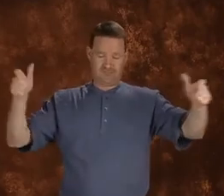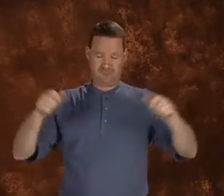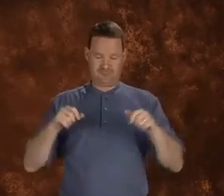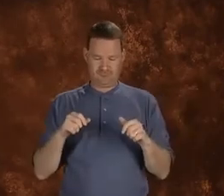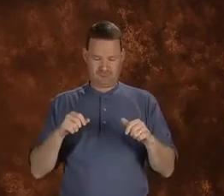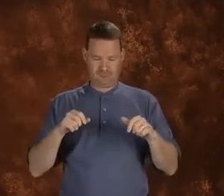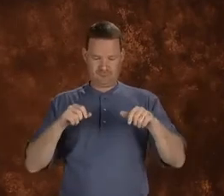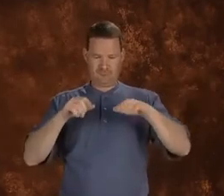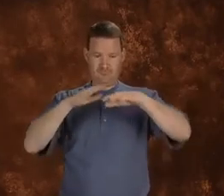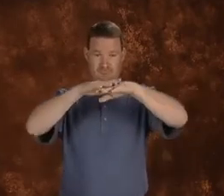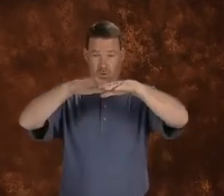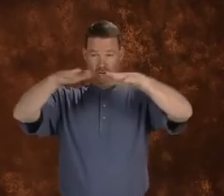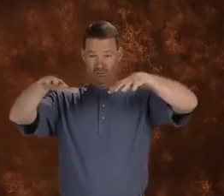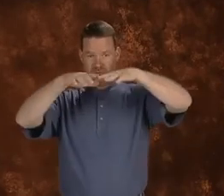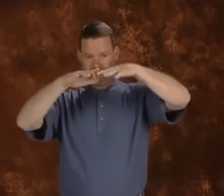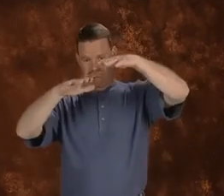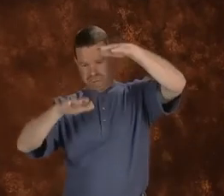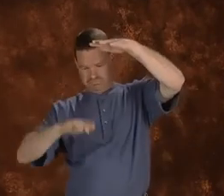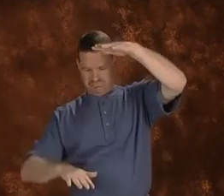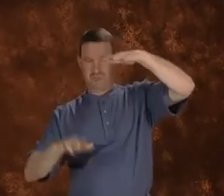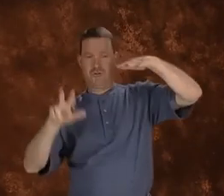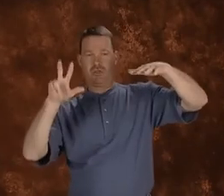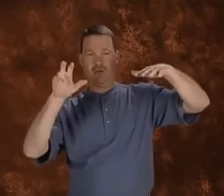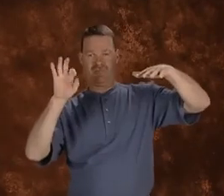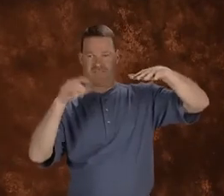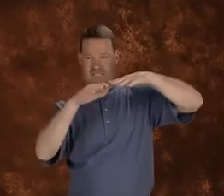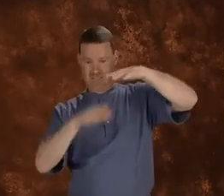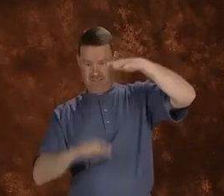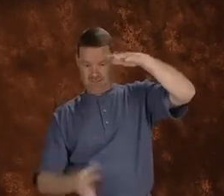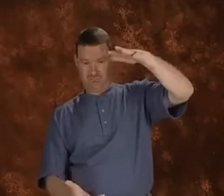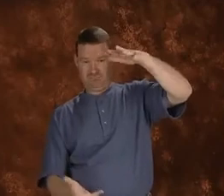I'm going to tell you about the vast animals of the ocean.